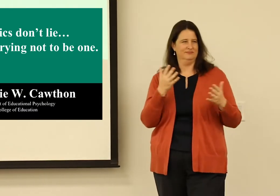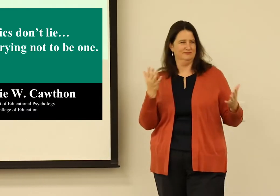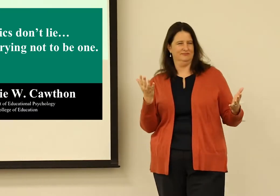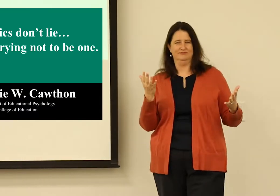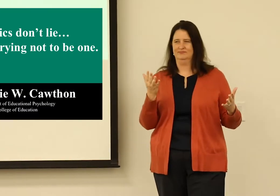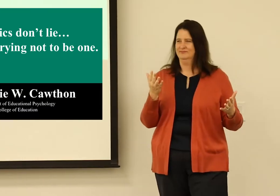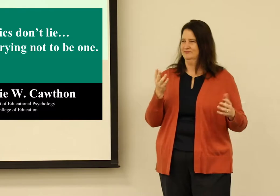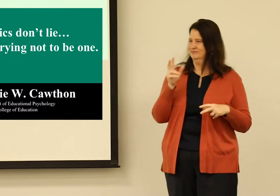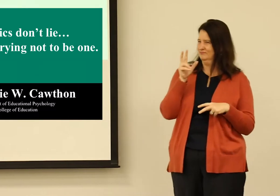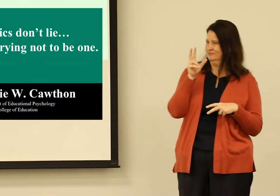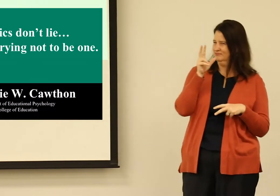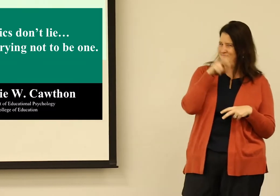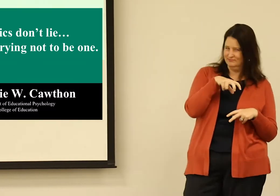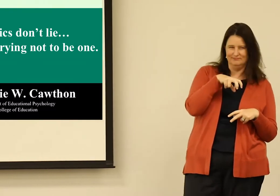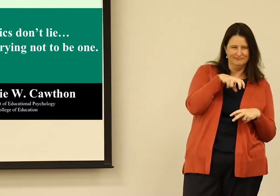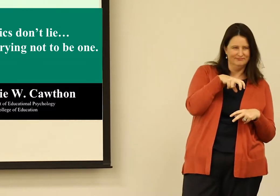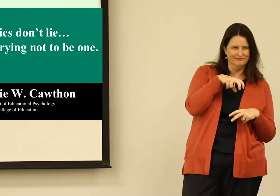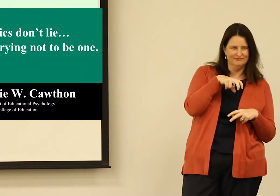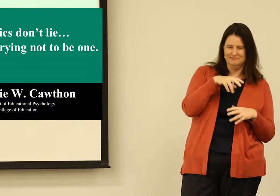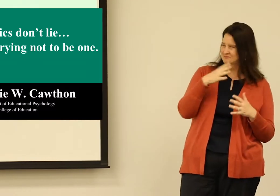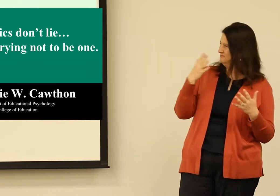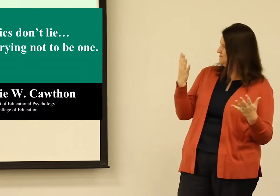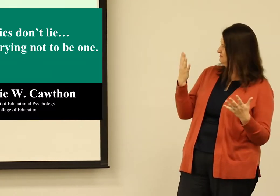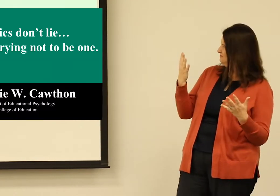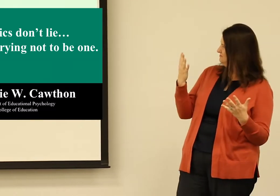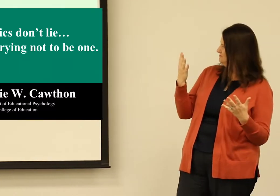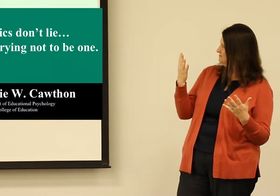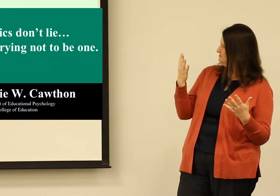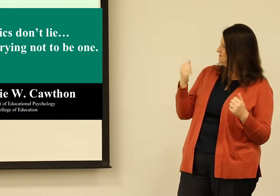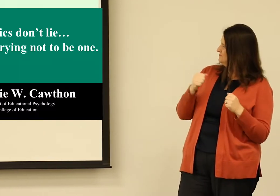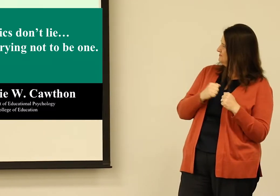So, you could see the title of my presentation. It's a bit of an odd one, I understand that.